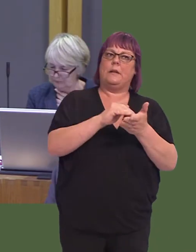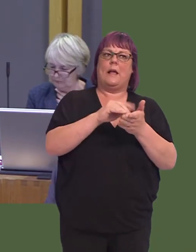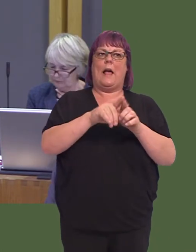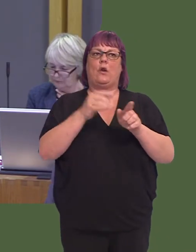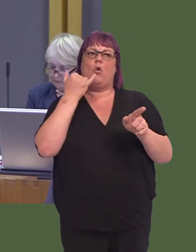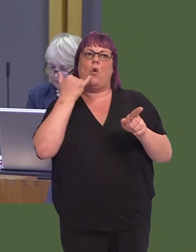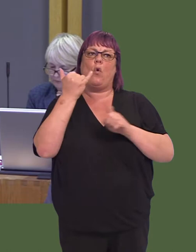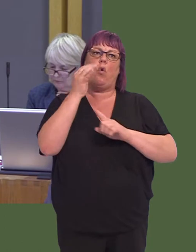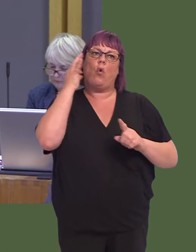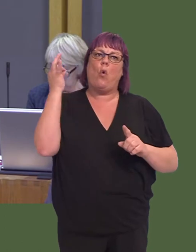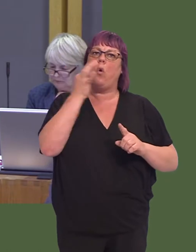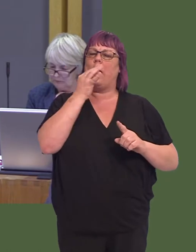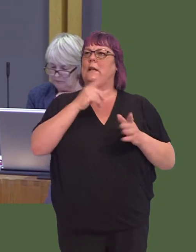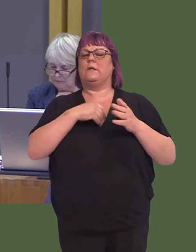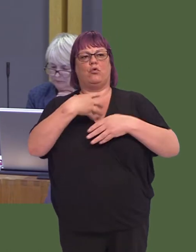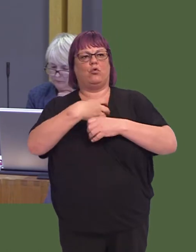stress caused to call handlers.